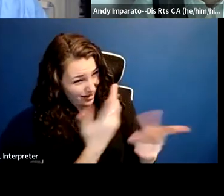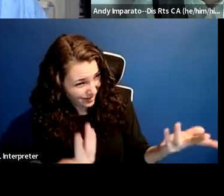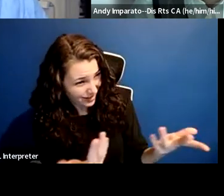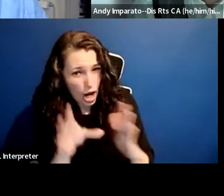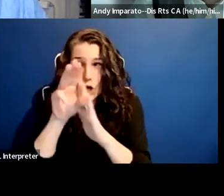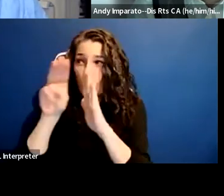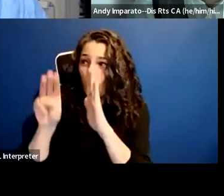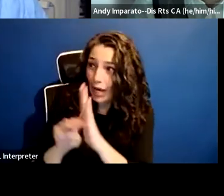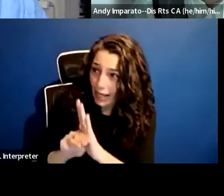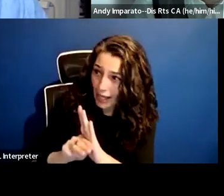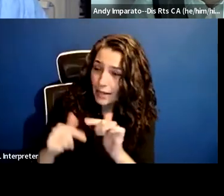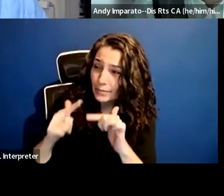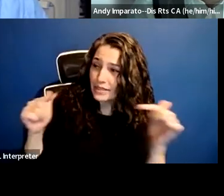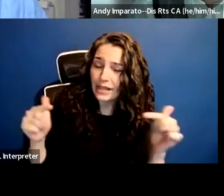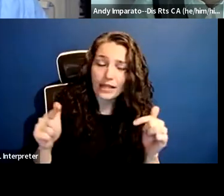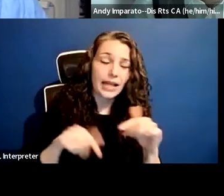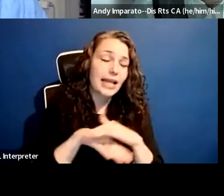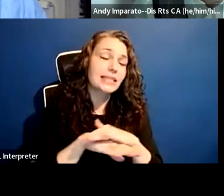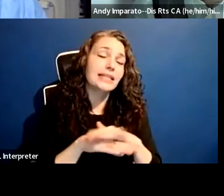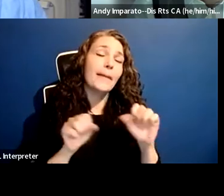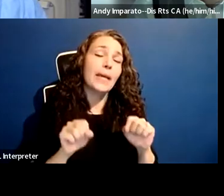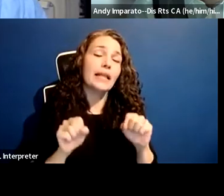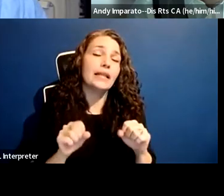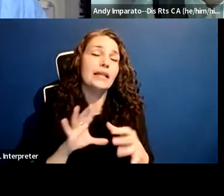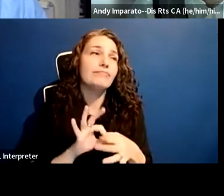And we're also talking about representation